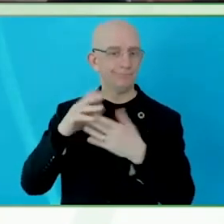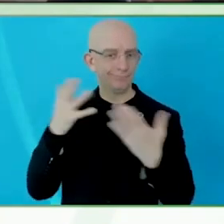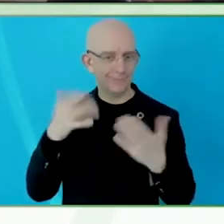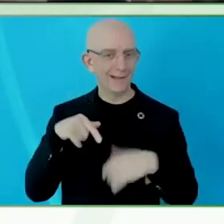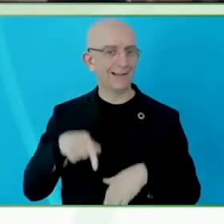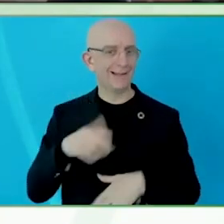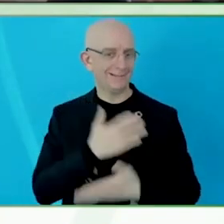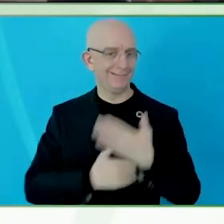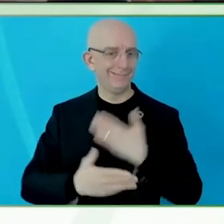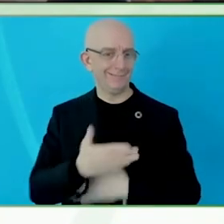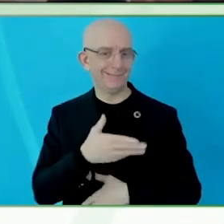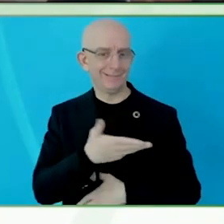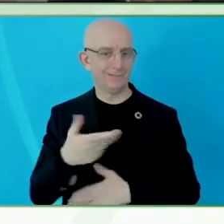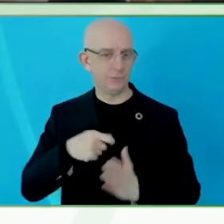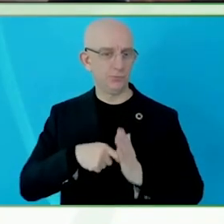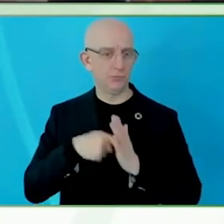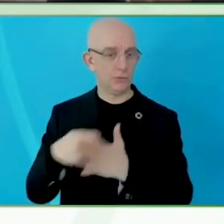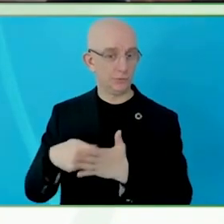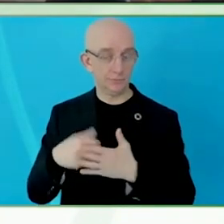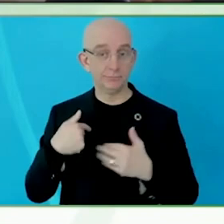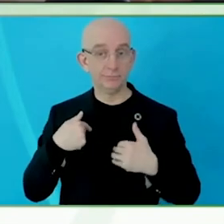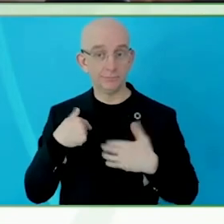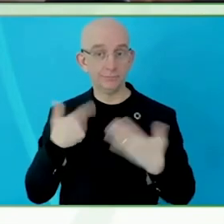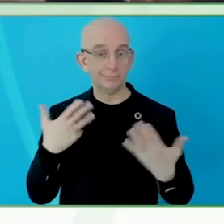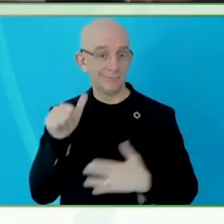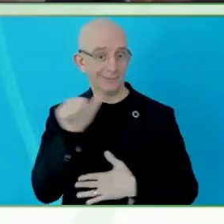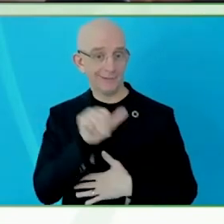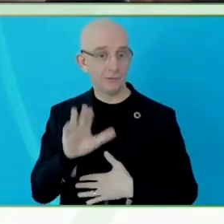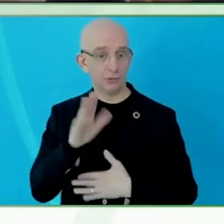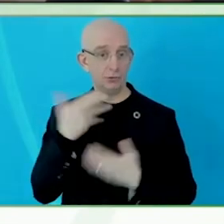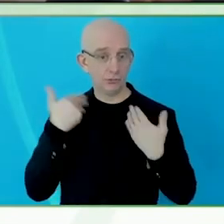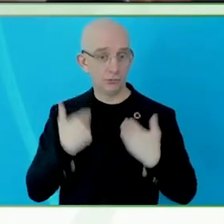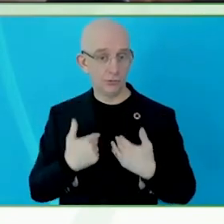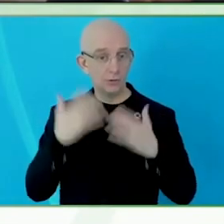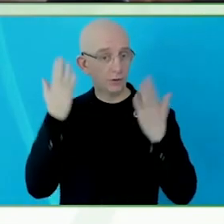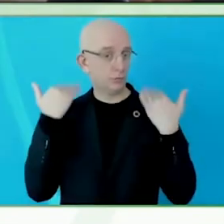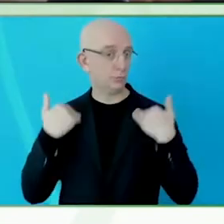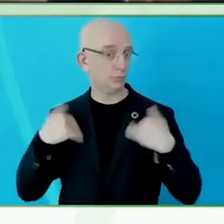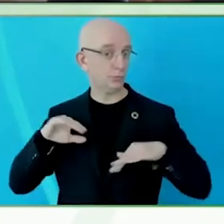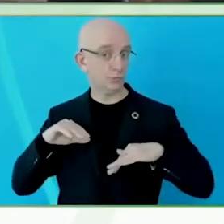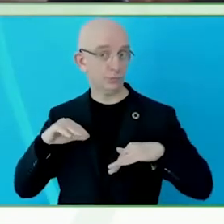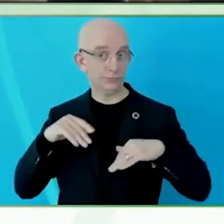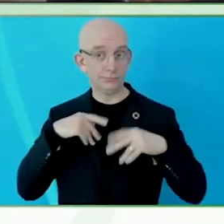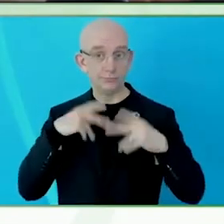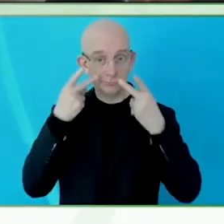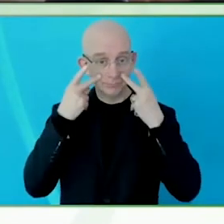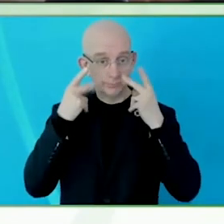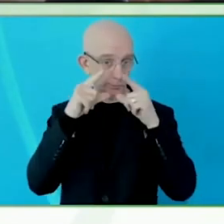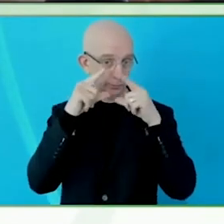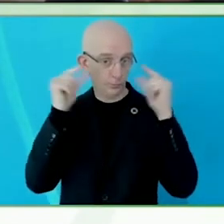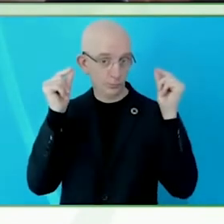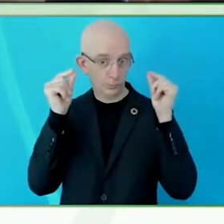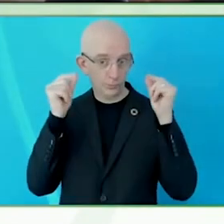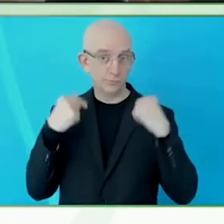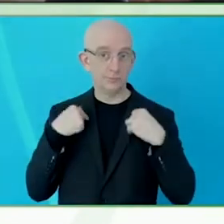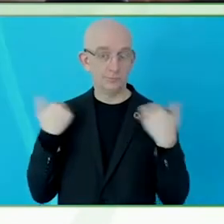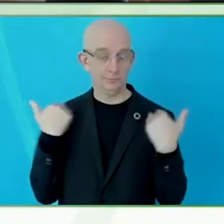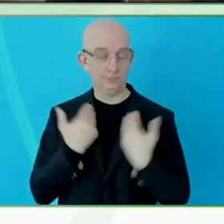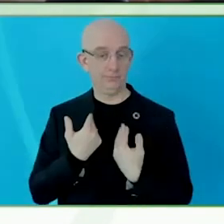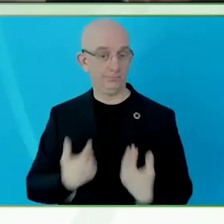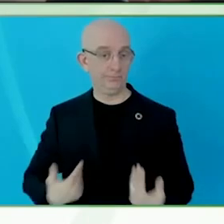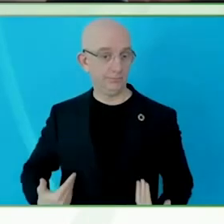This is a photo of the star galaxy – rather, star cluster, Westerlund 2, photos like